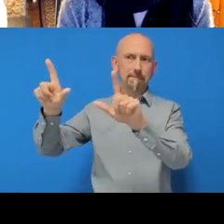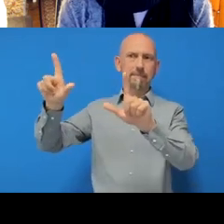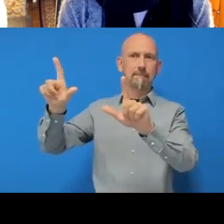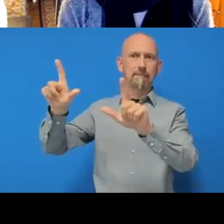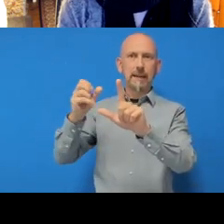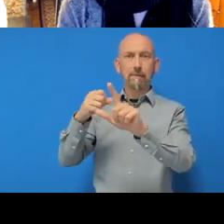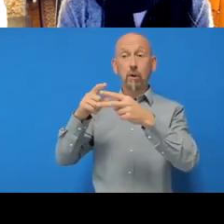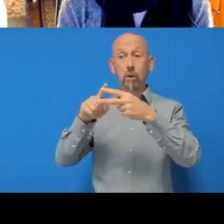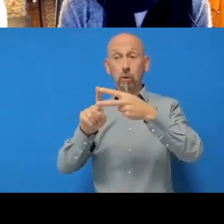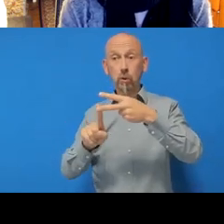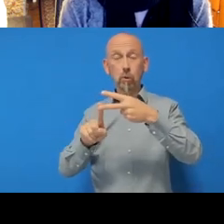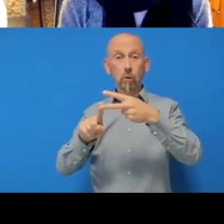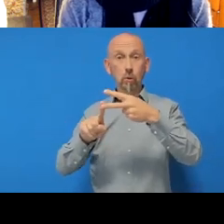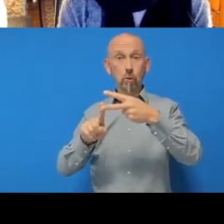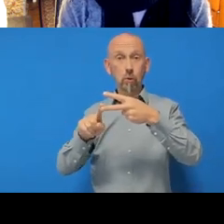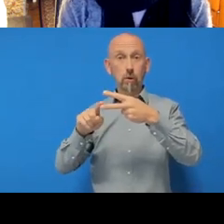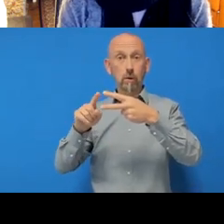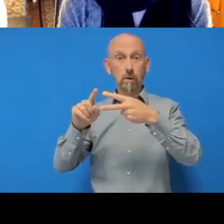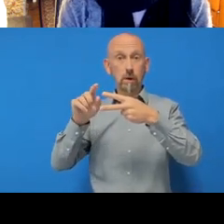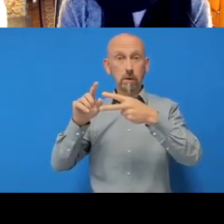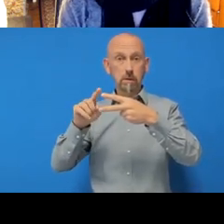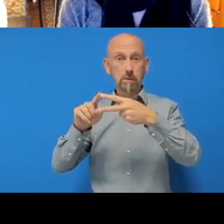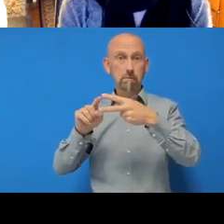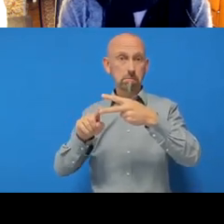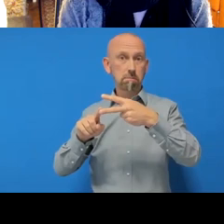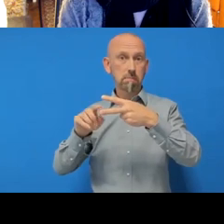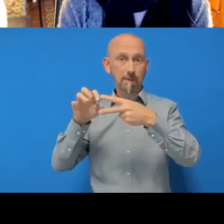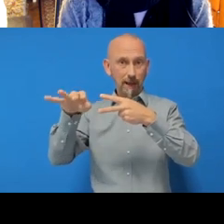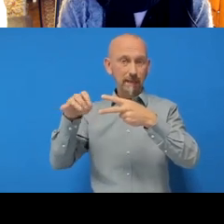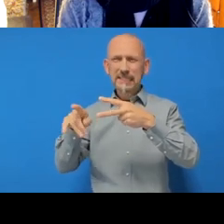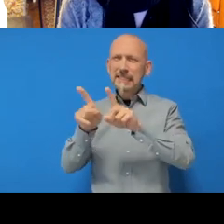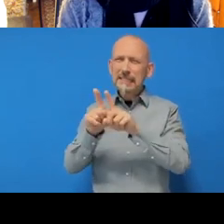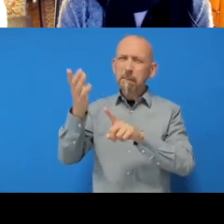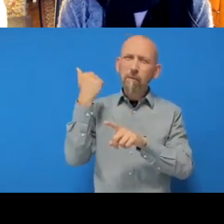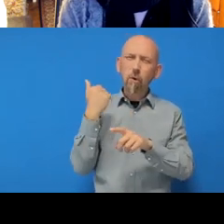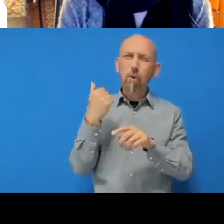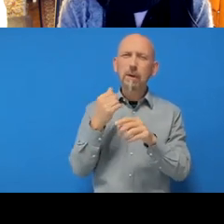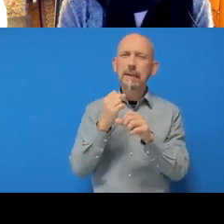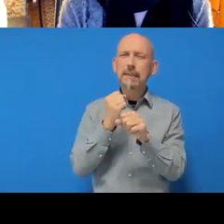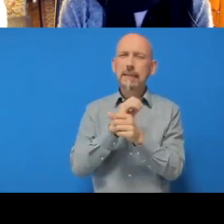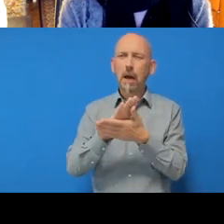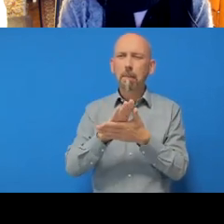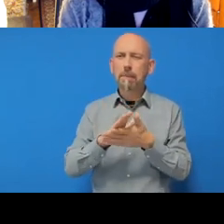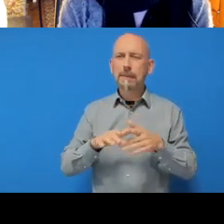So this is a little bit like what you had in GitHub Desktop earlier. And notice that the README file is not